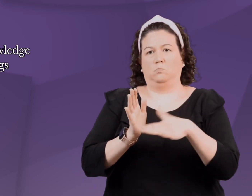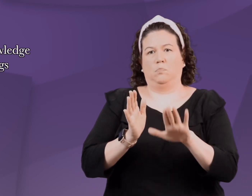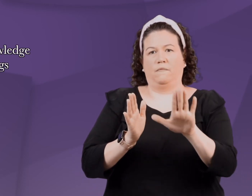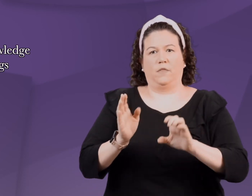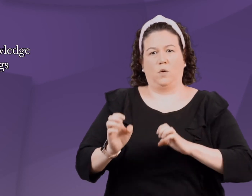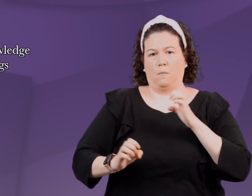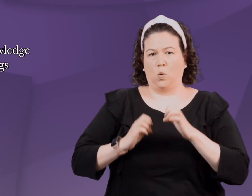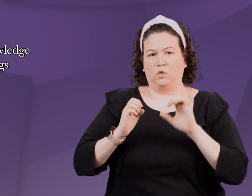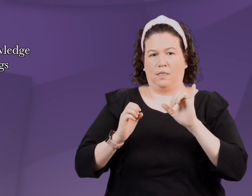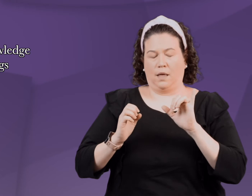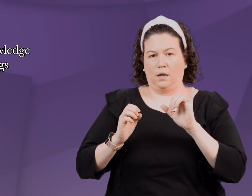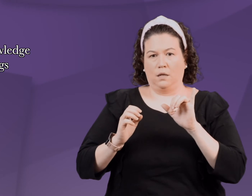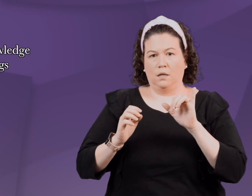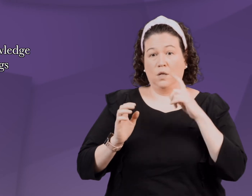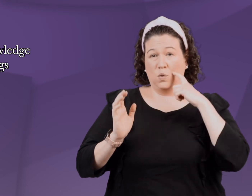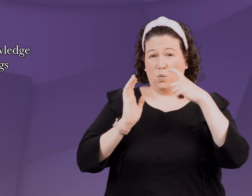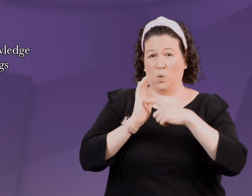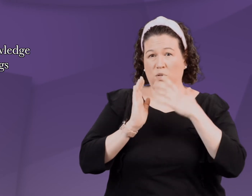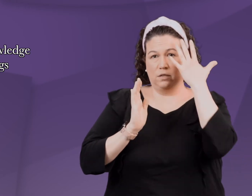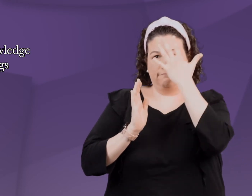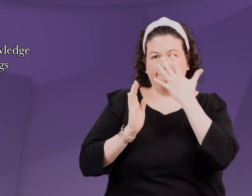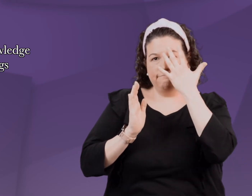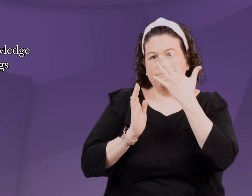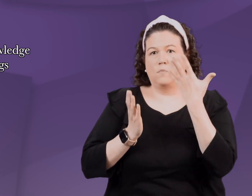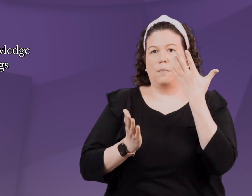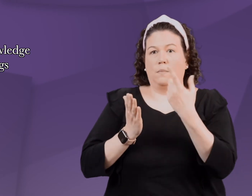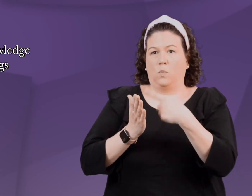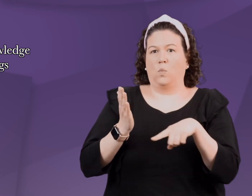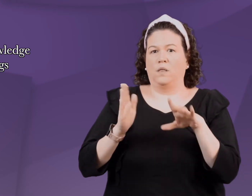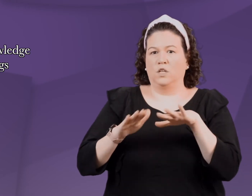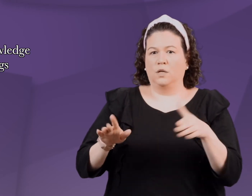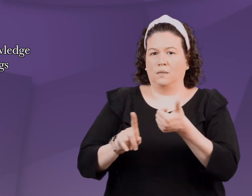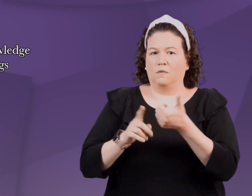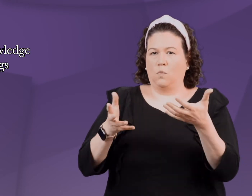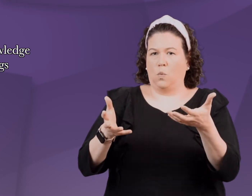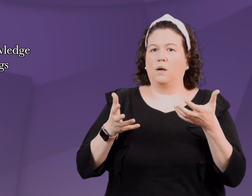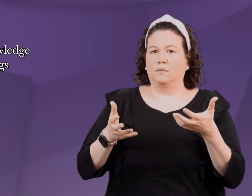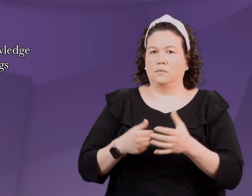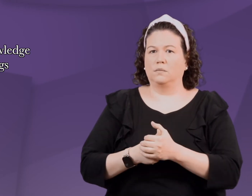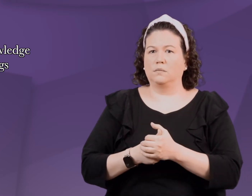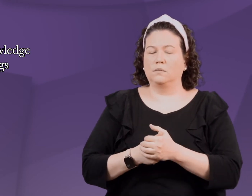This is a simple reflection of the emotion you see on your child's face or what they may want.